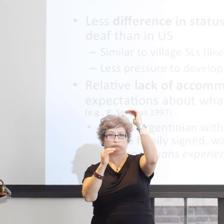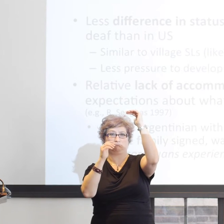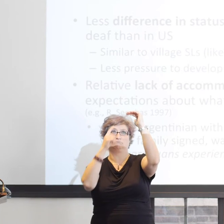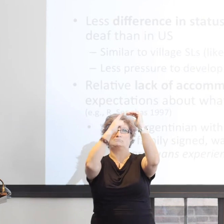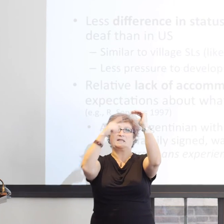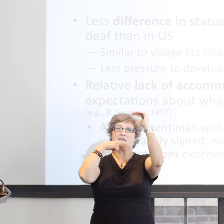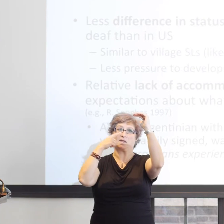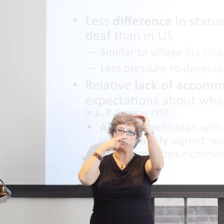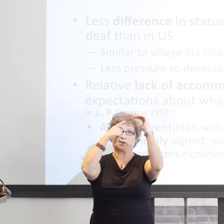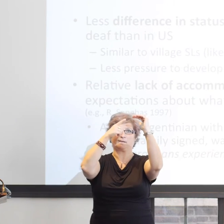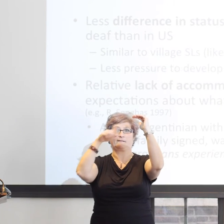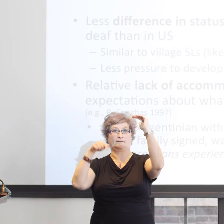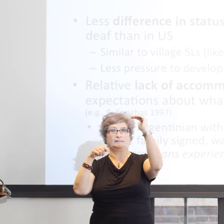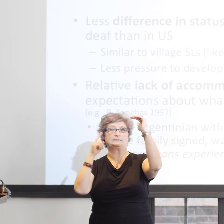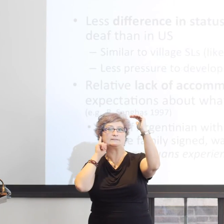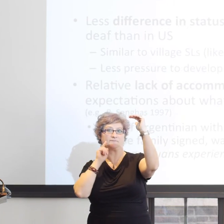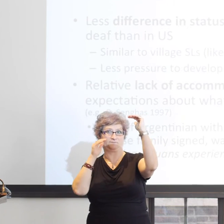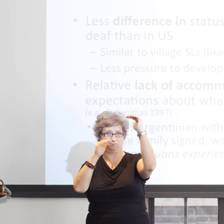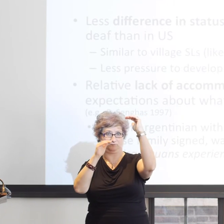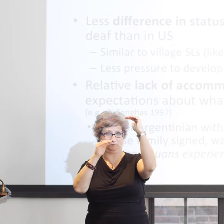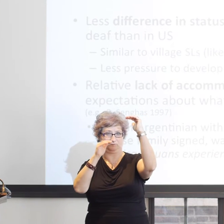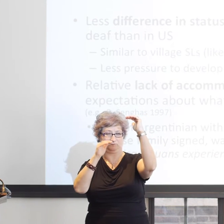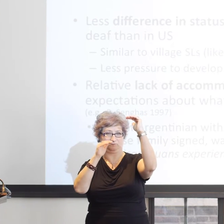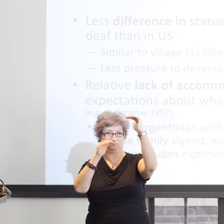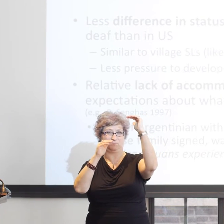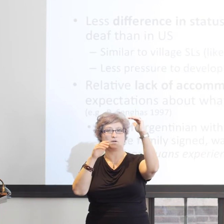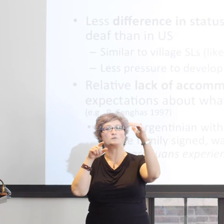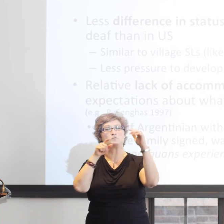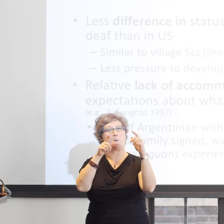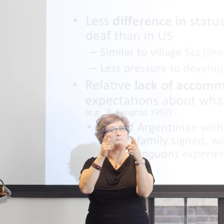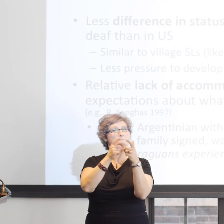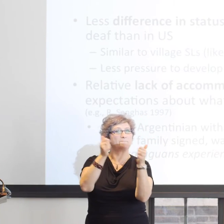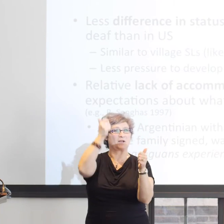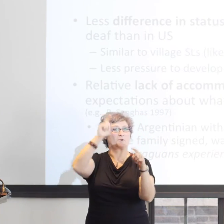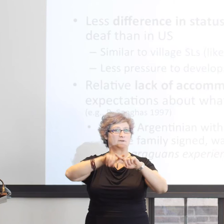his homesign system which is fairly elaborate and complex.